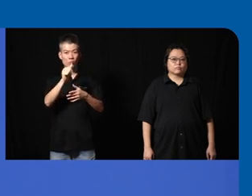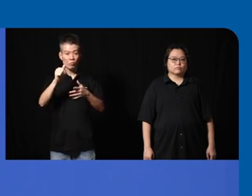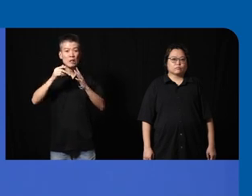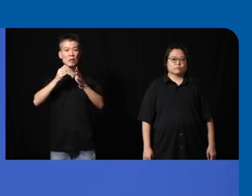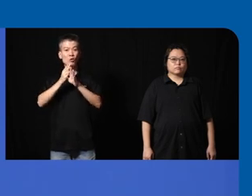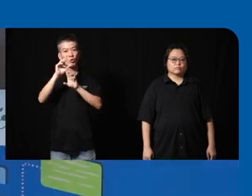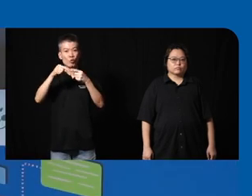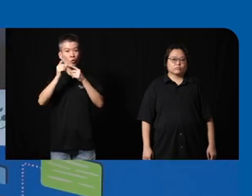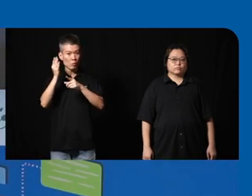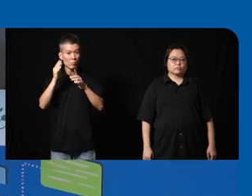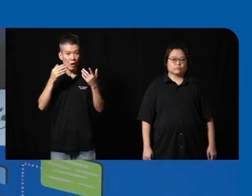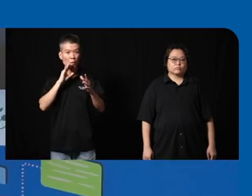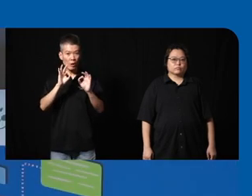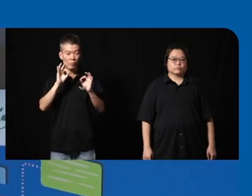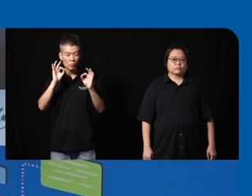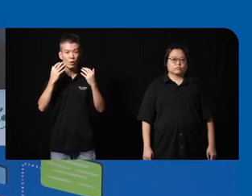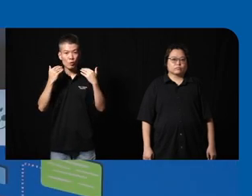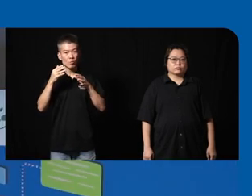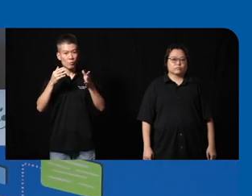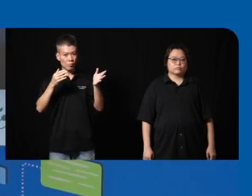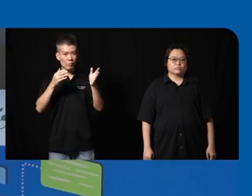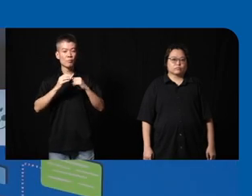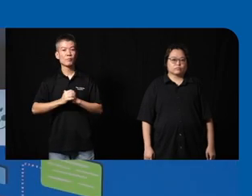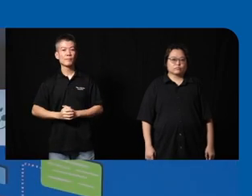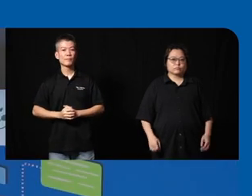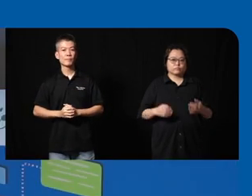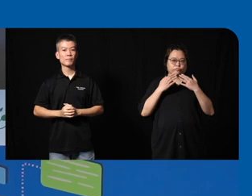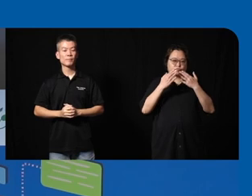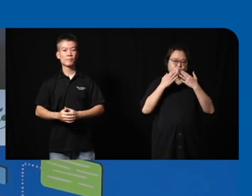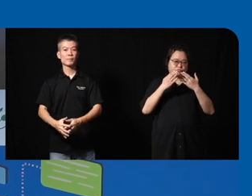go into presentation how about that cool right over to you okay thank you thank you Elvin um